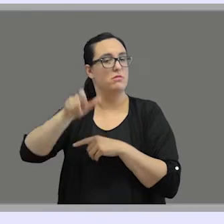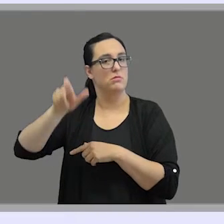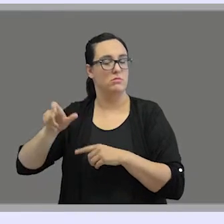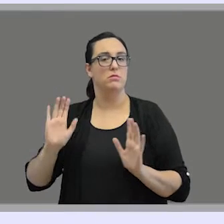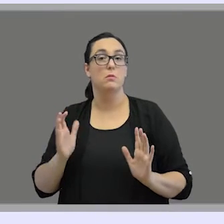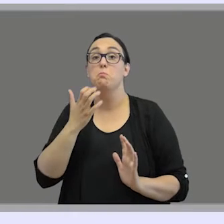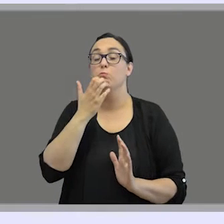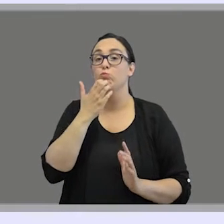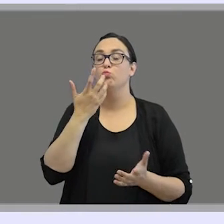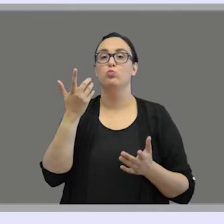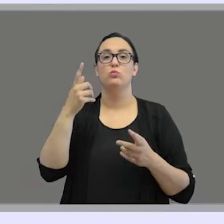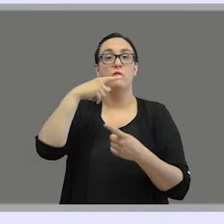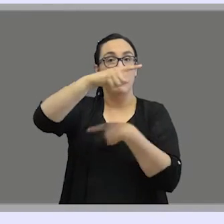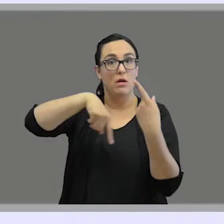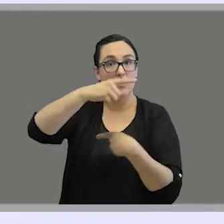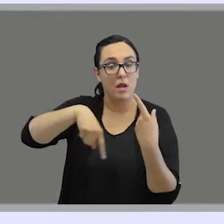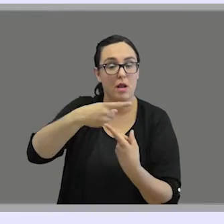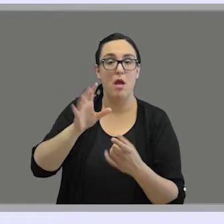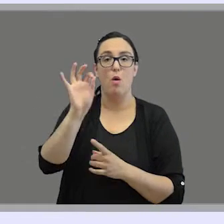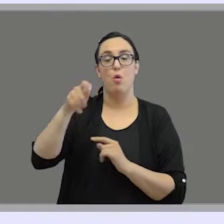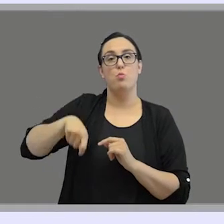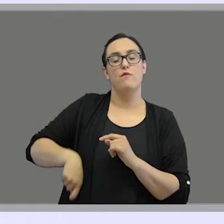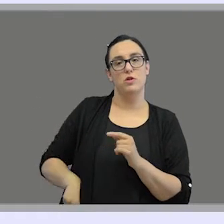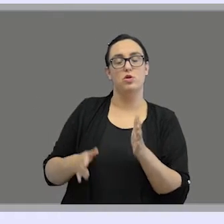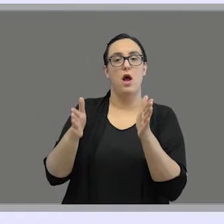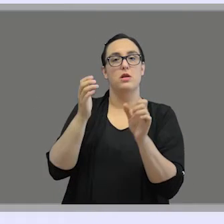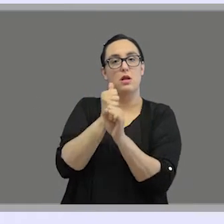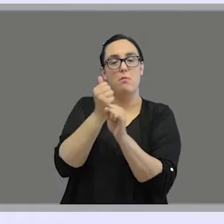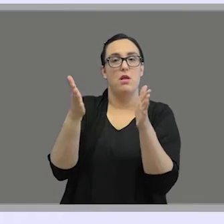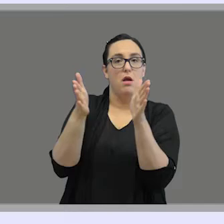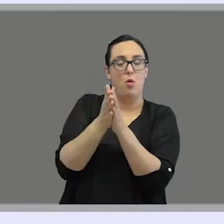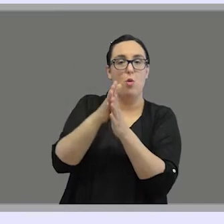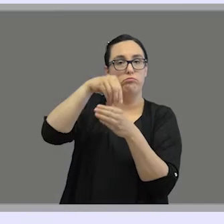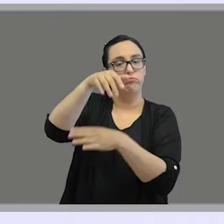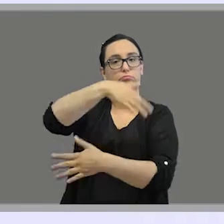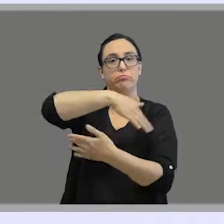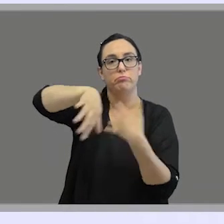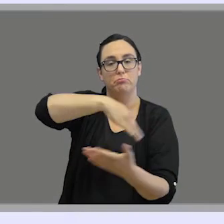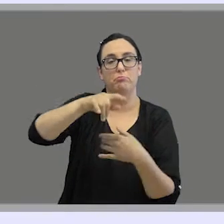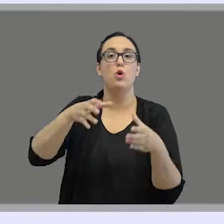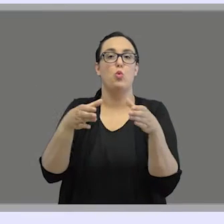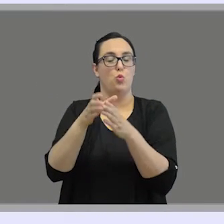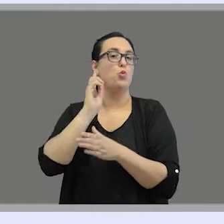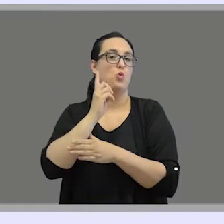like relatives and professionals that work within and with the deaf communities.